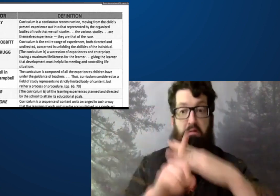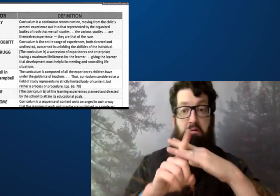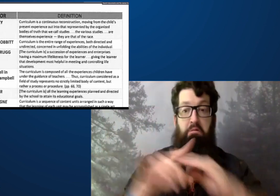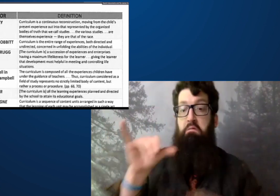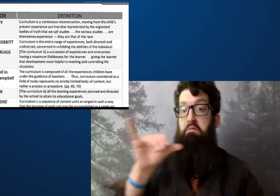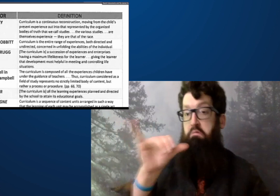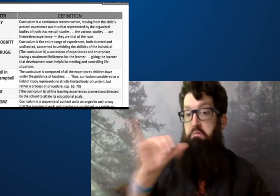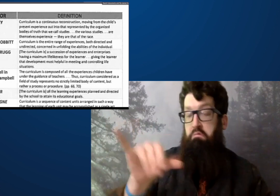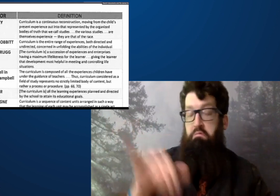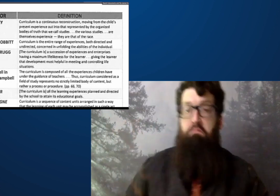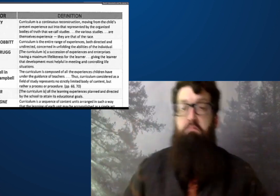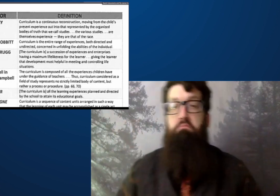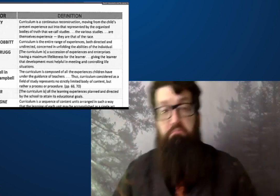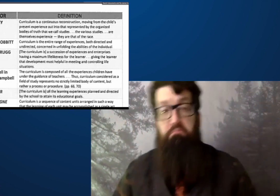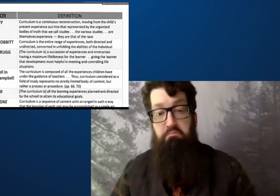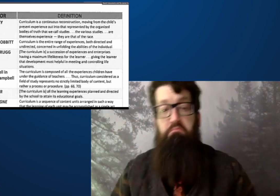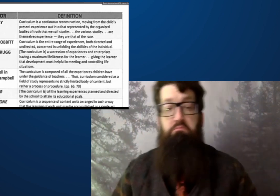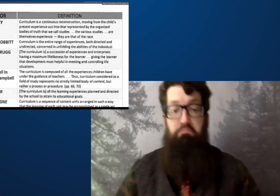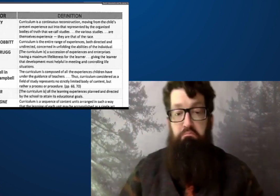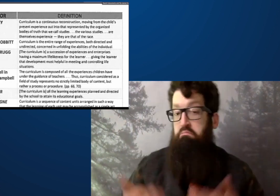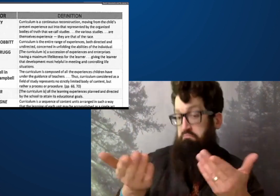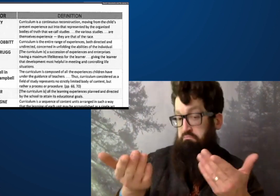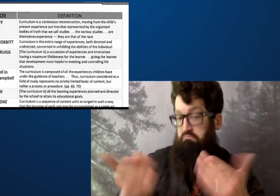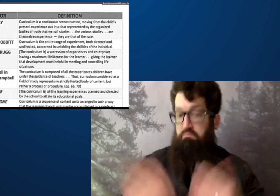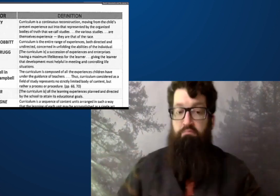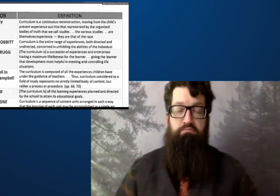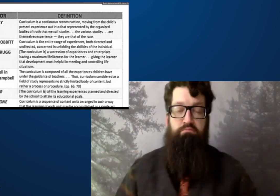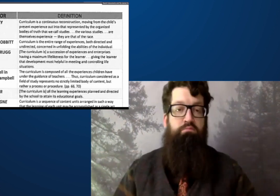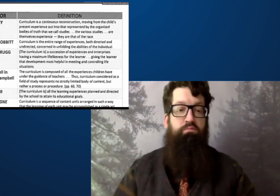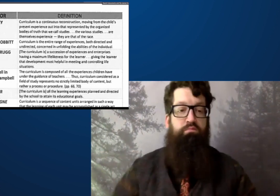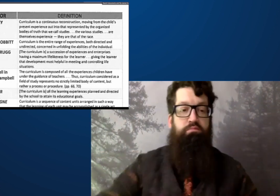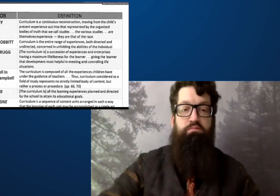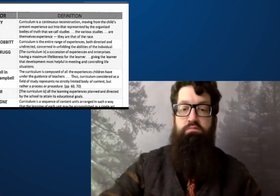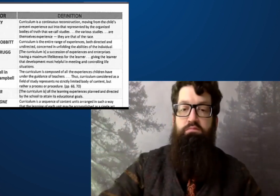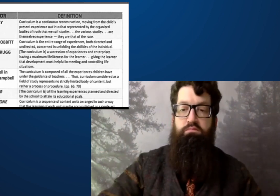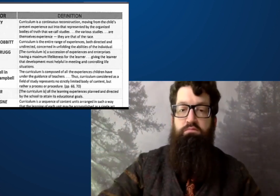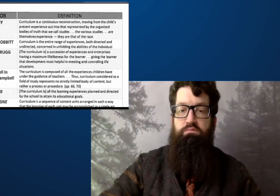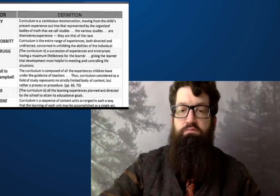Maybe the word that sticks out to you is guidance.